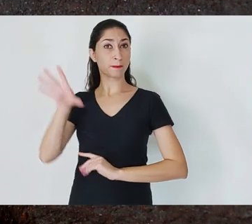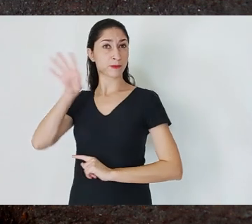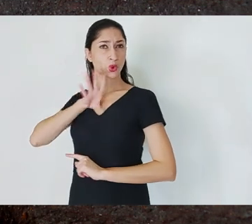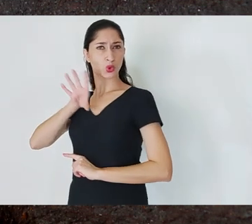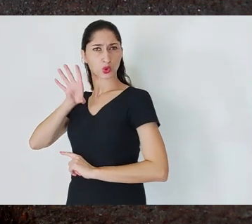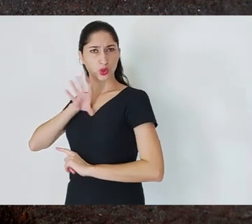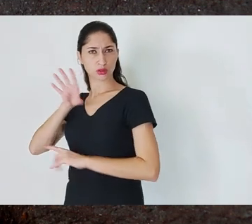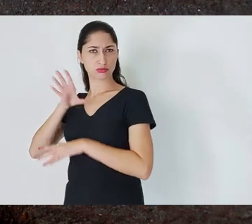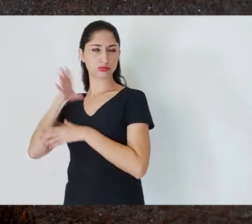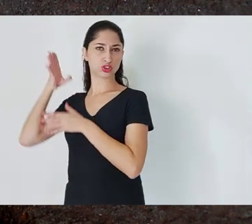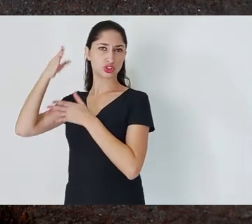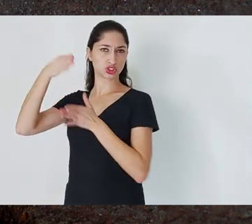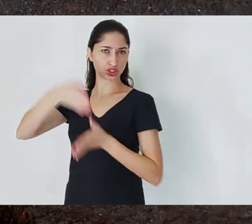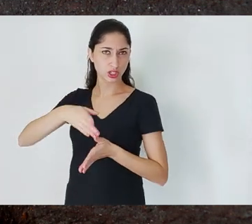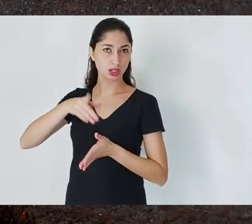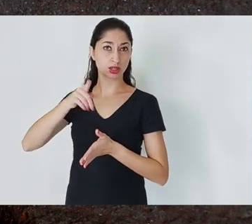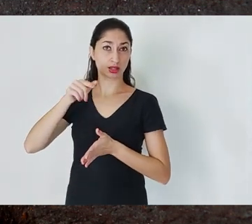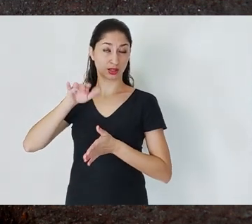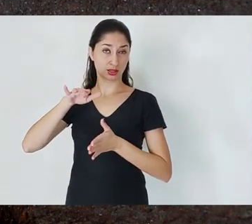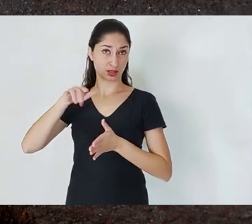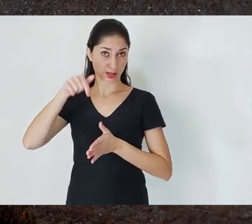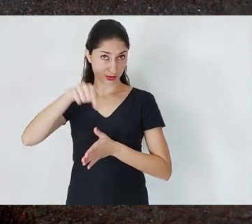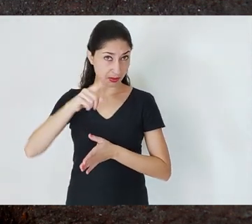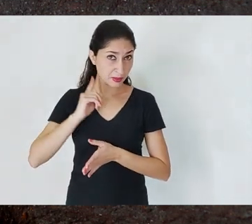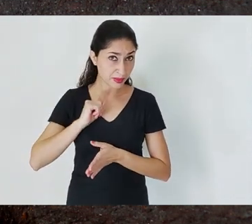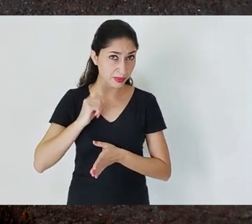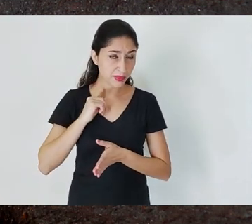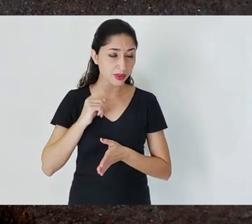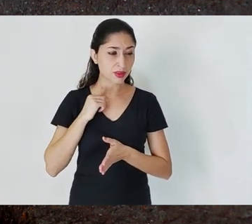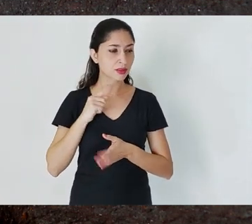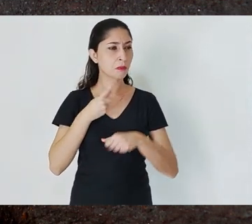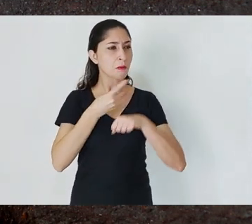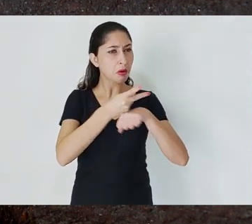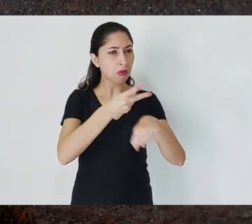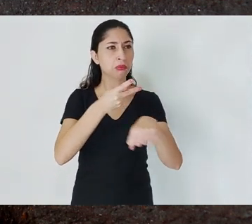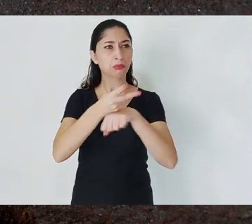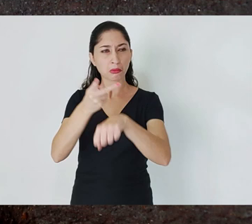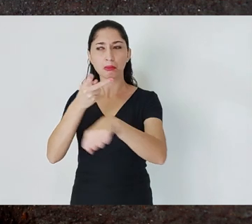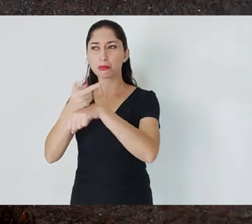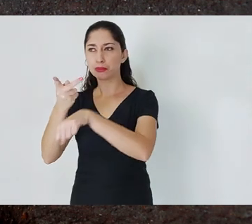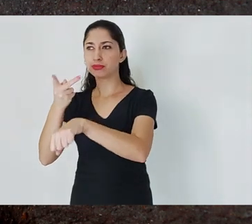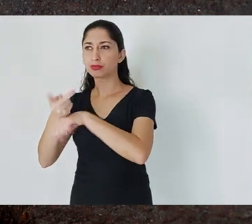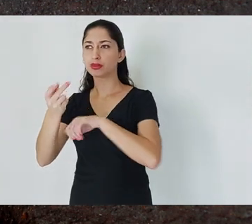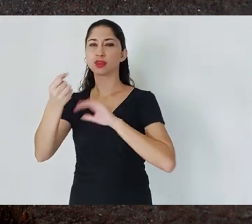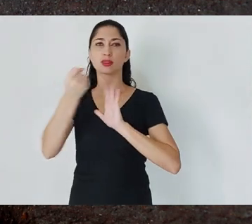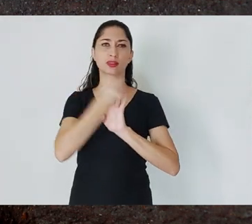precious stones, gold, etc. This search for gold continued in the 17th [century] until,